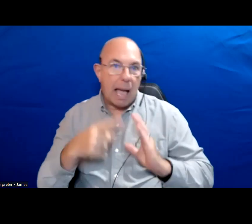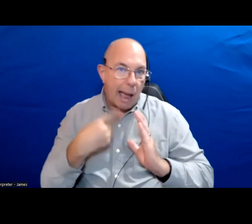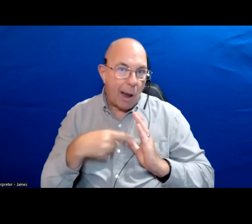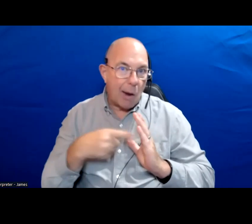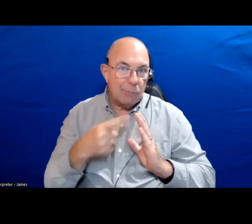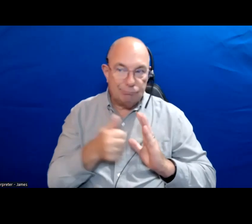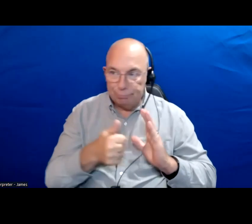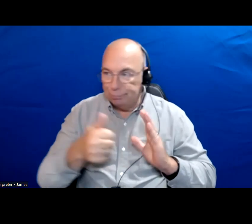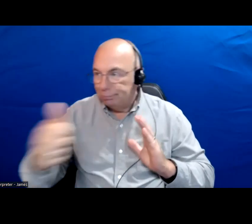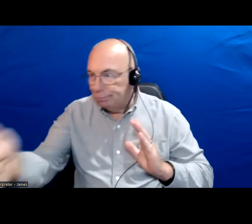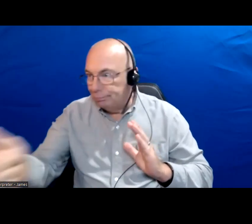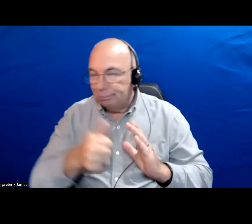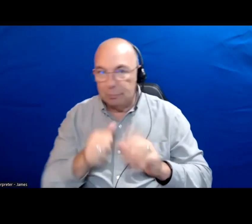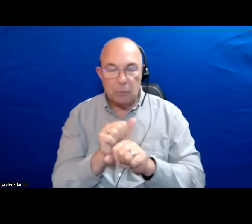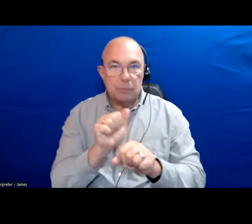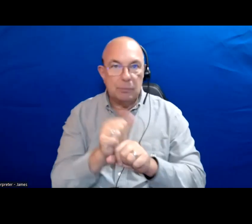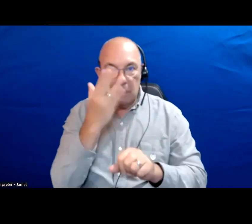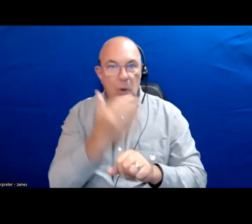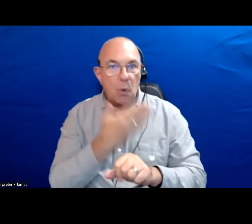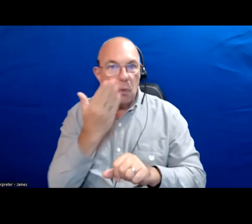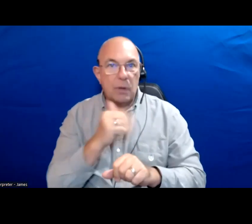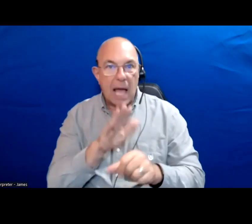to work because of the lack of route and transit.